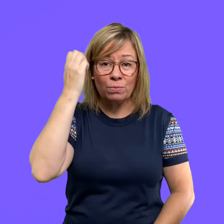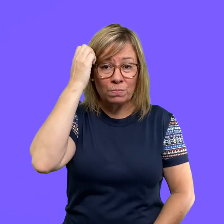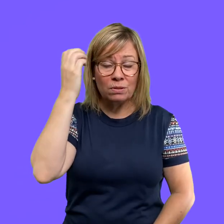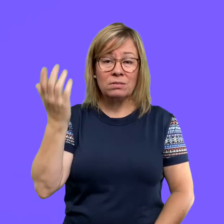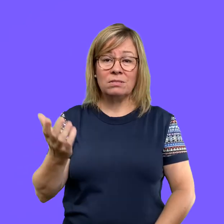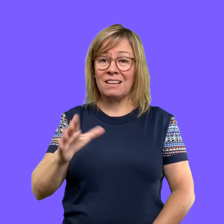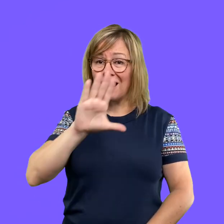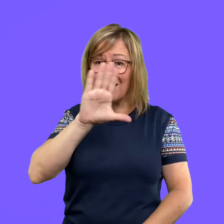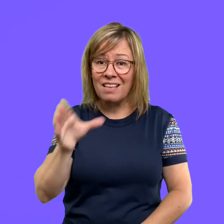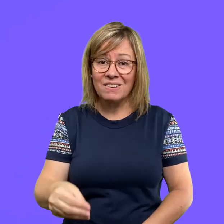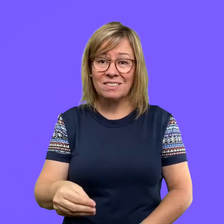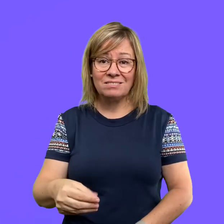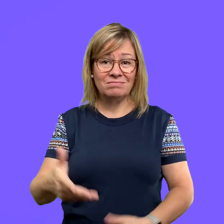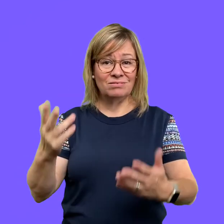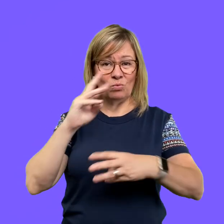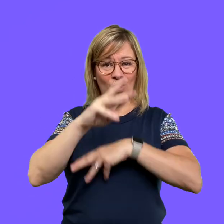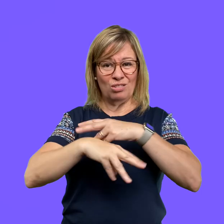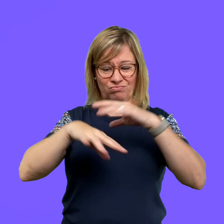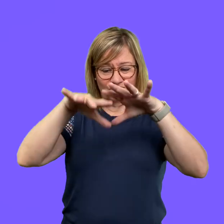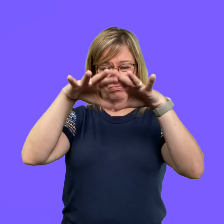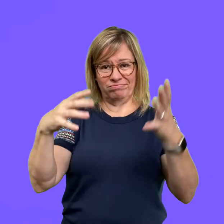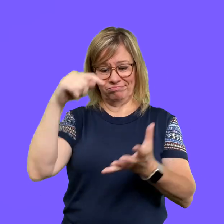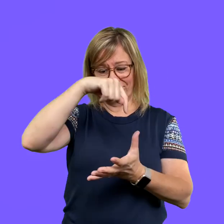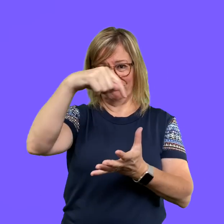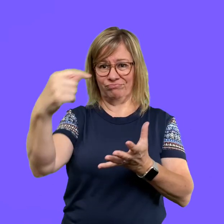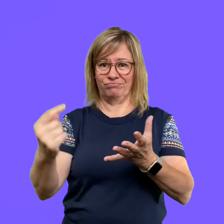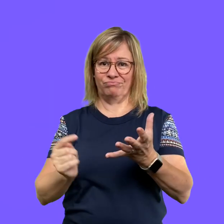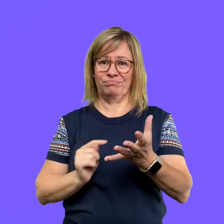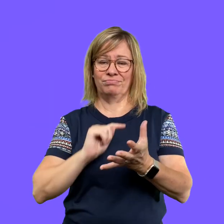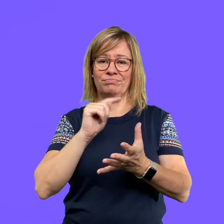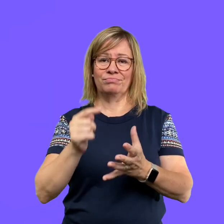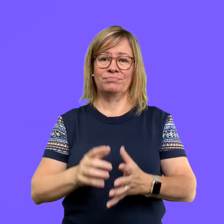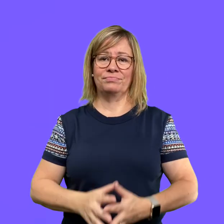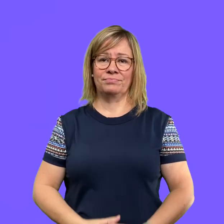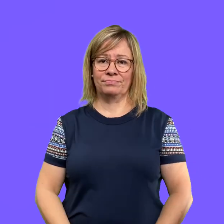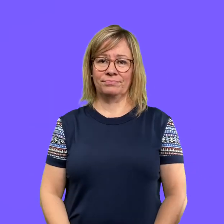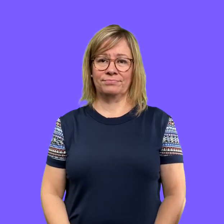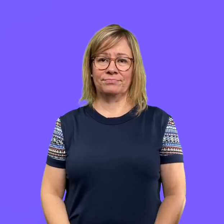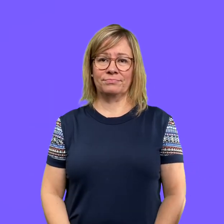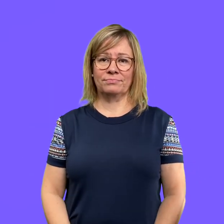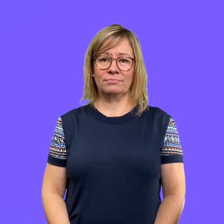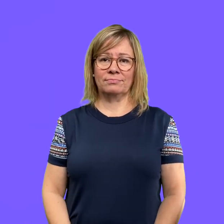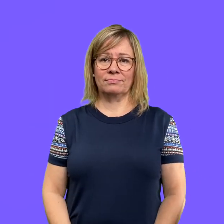Canada, across Europe or Africa, and impact nations worldwide.